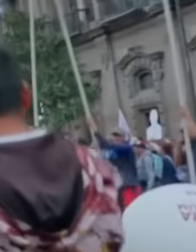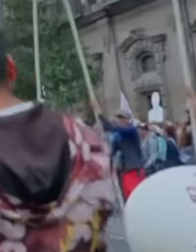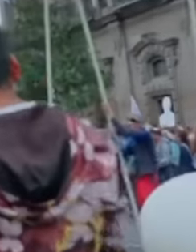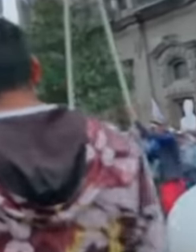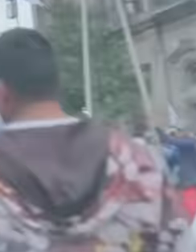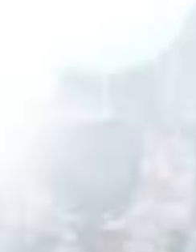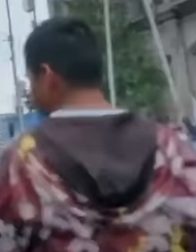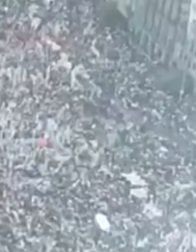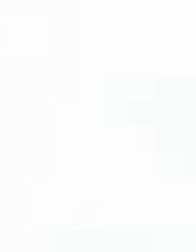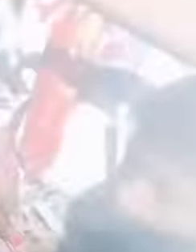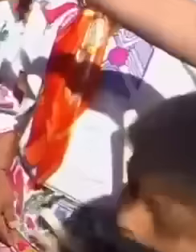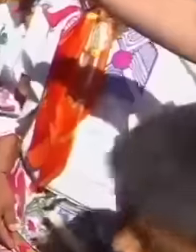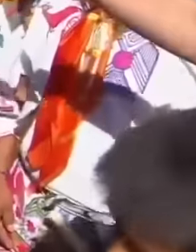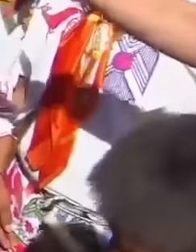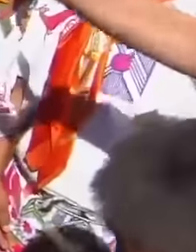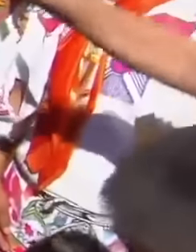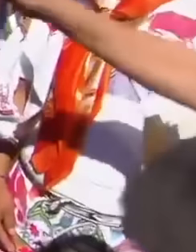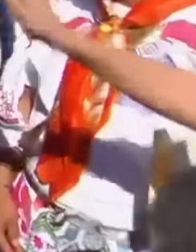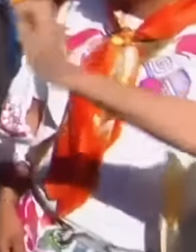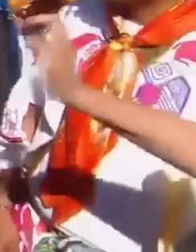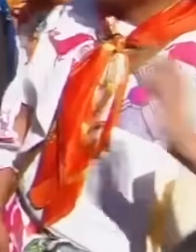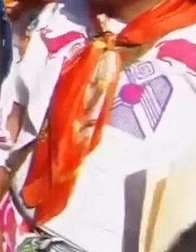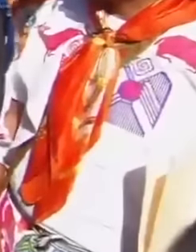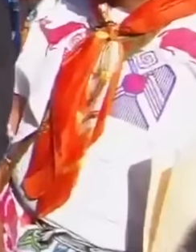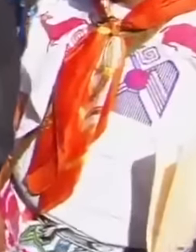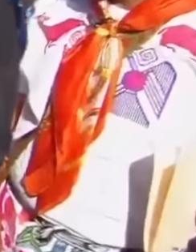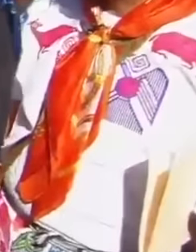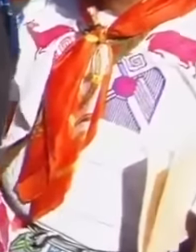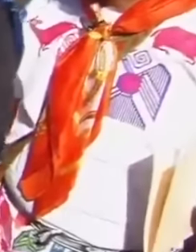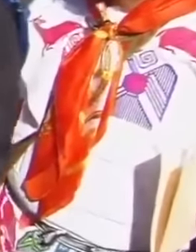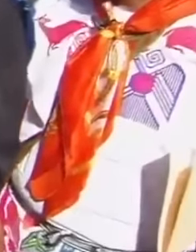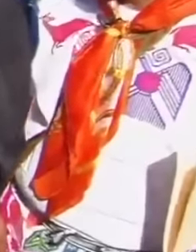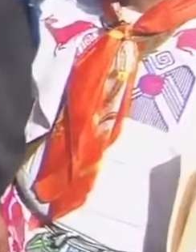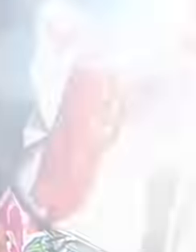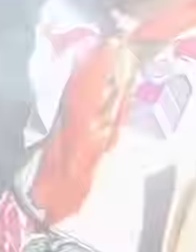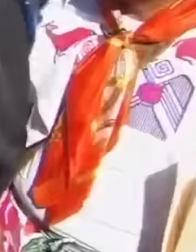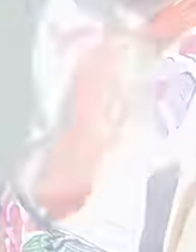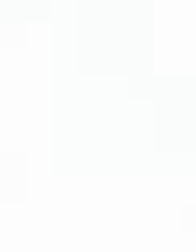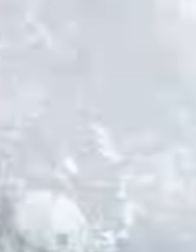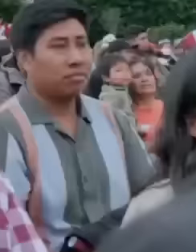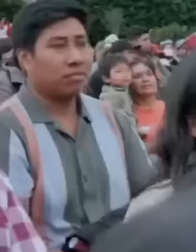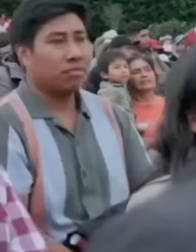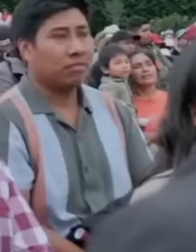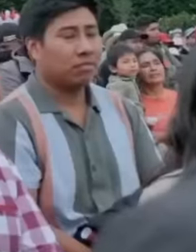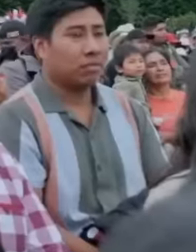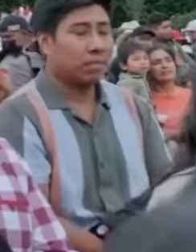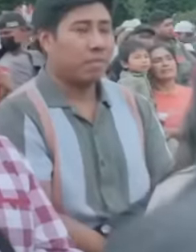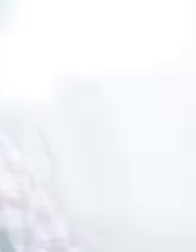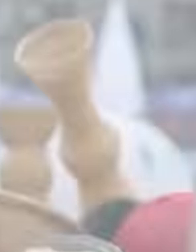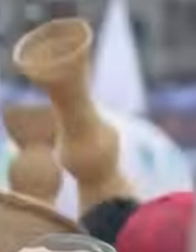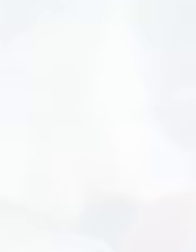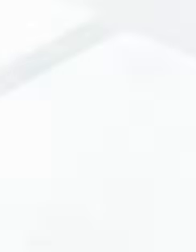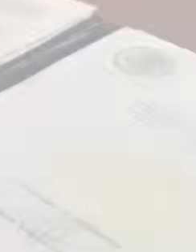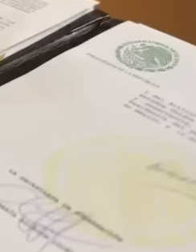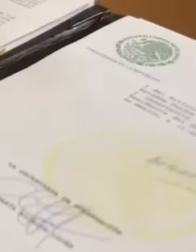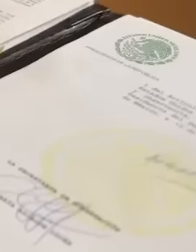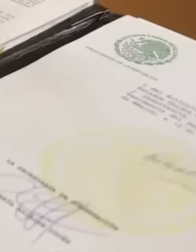former President Andrés Manuel López Obrador took a big step with the new reform of the judiciary